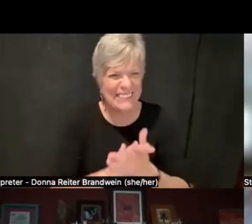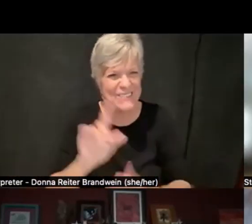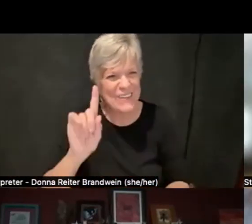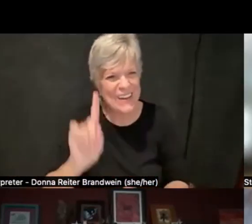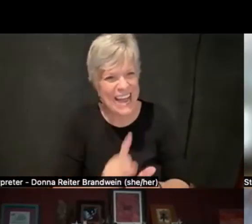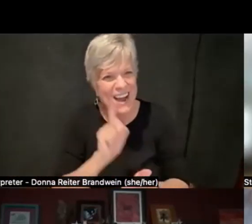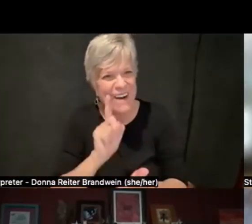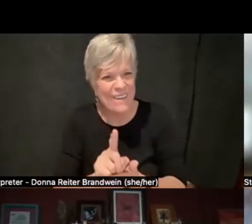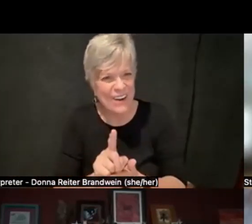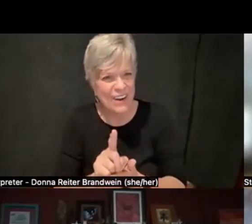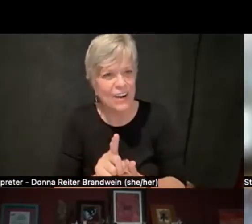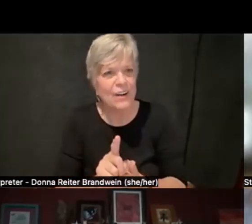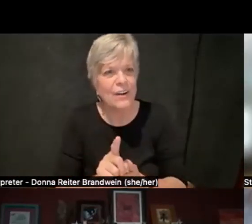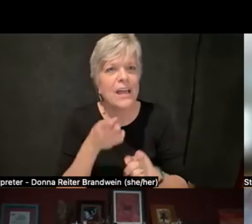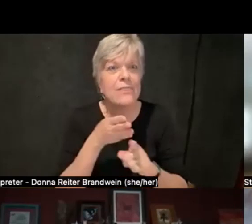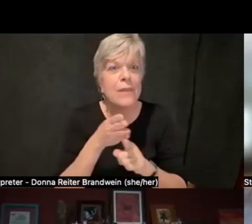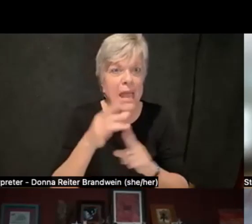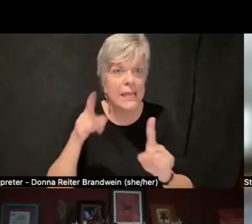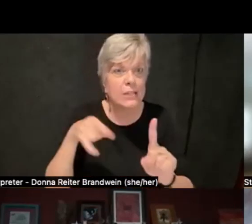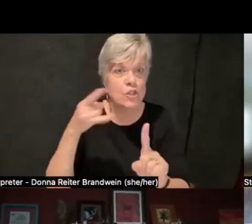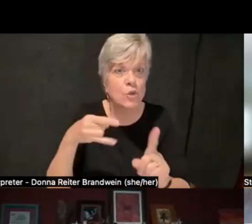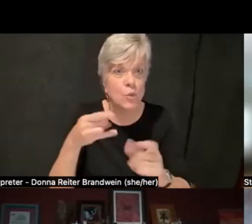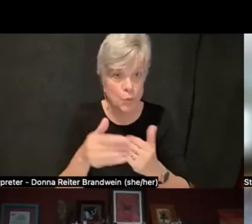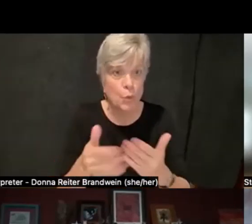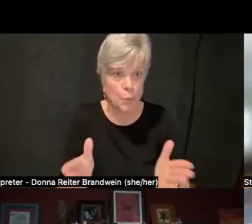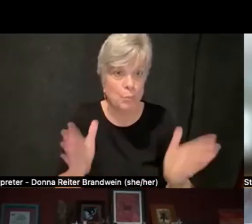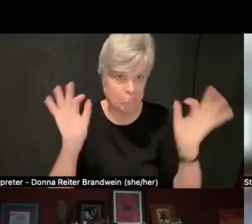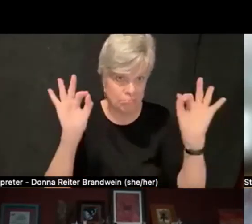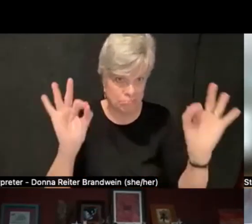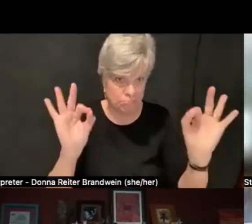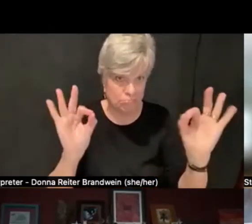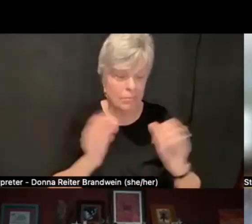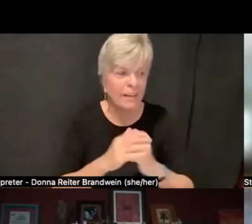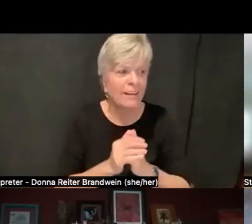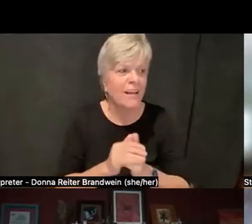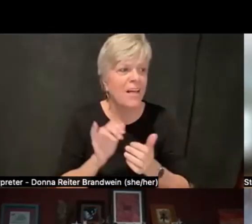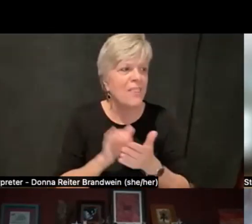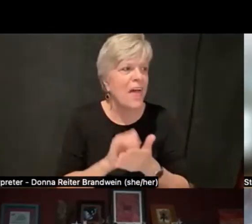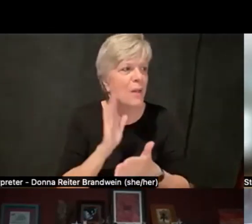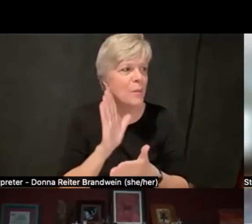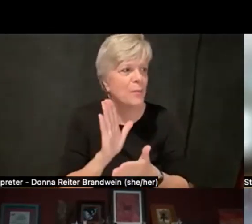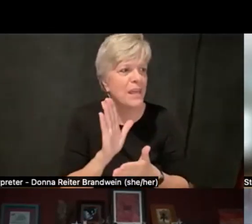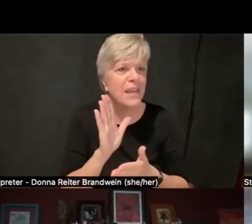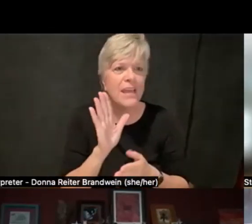in the main Zoom room. And that is gonna be kind of an experimental thing